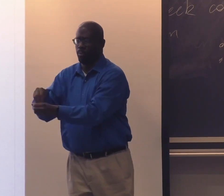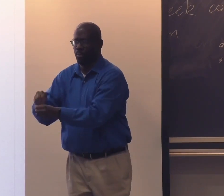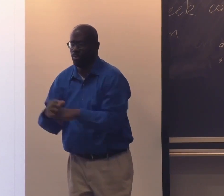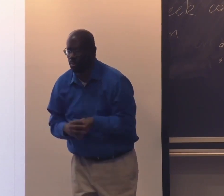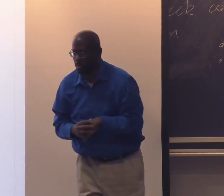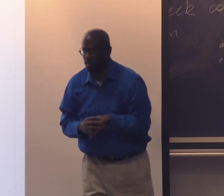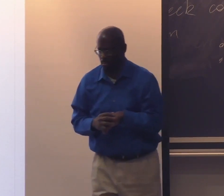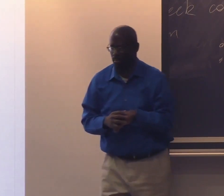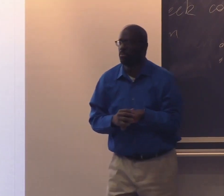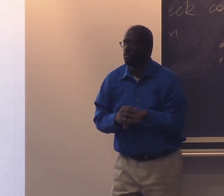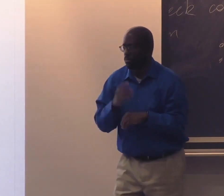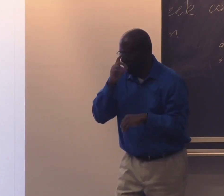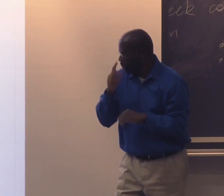missing all of those cultural influences.